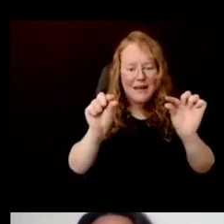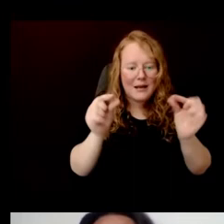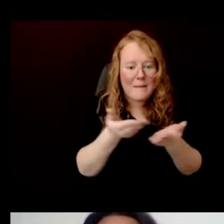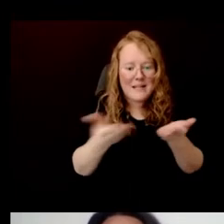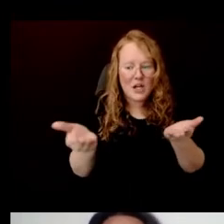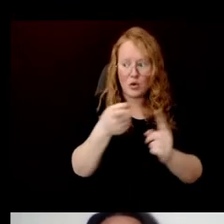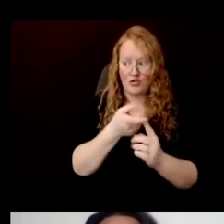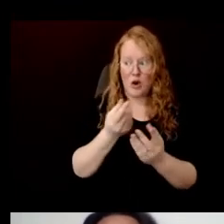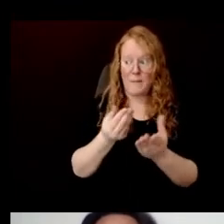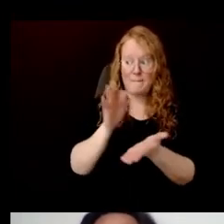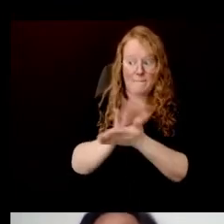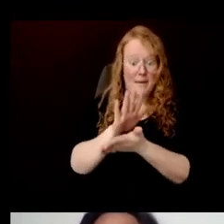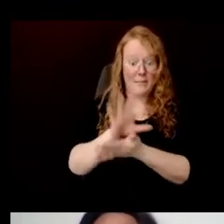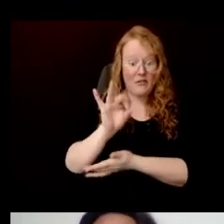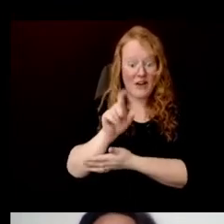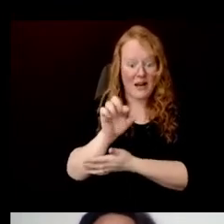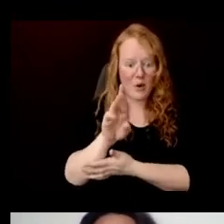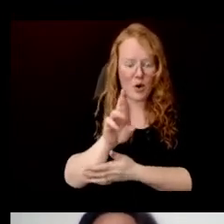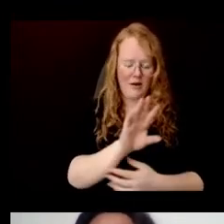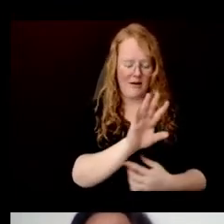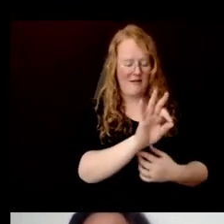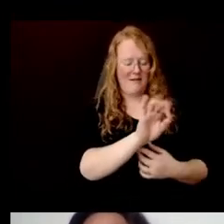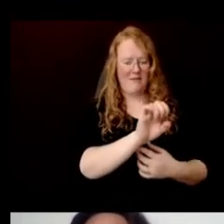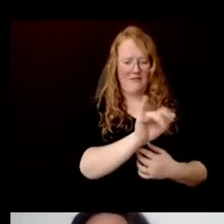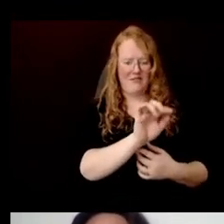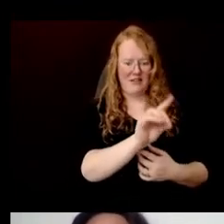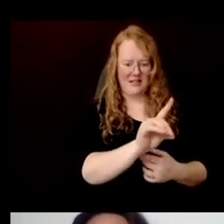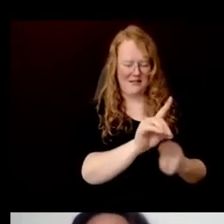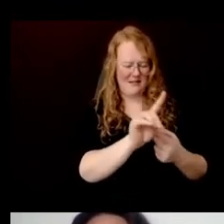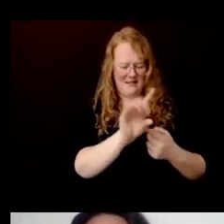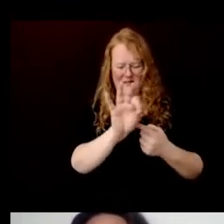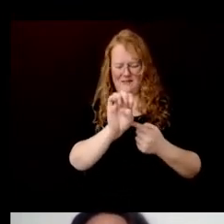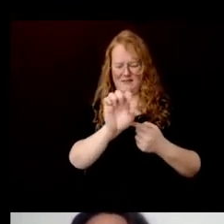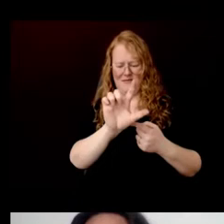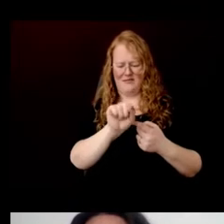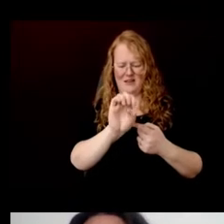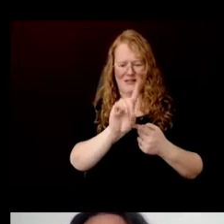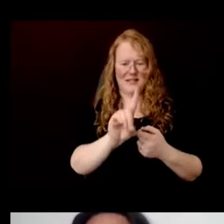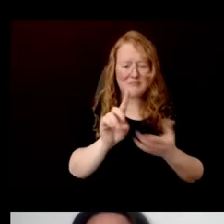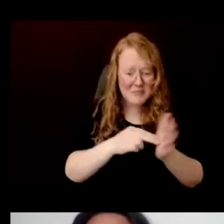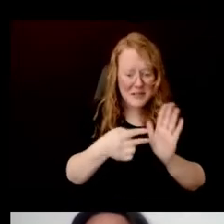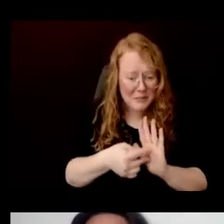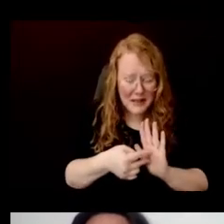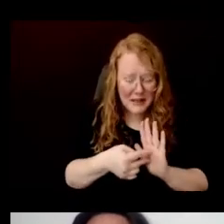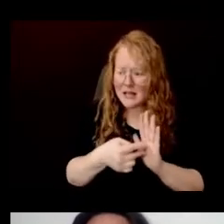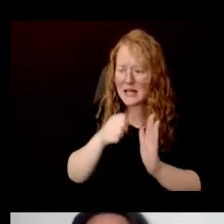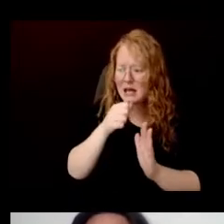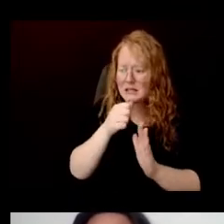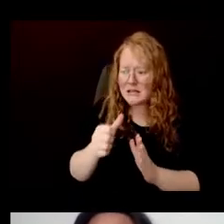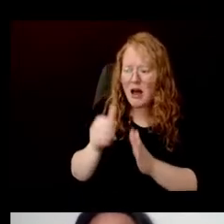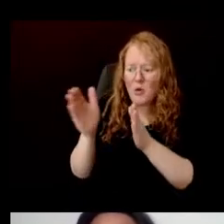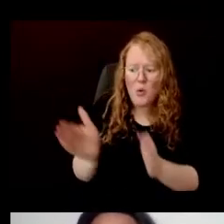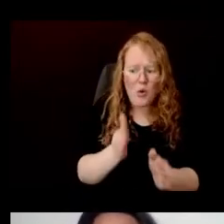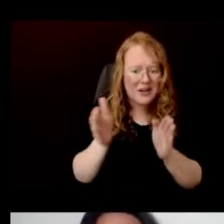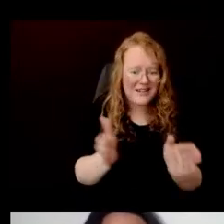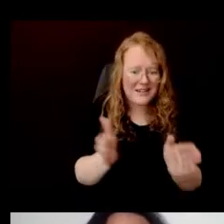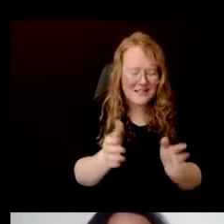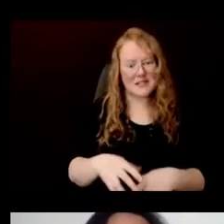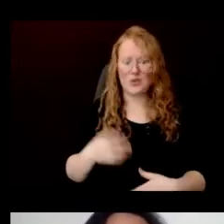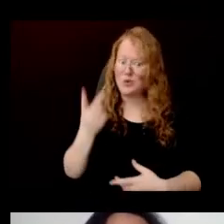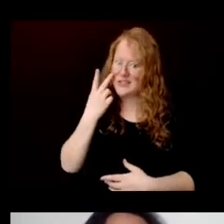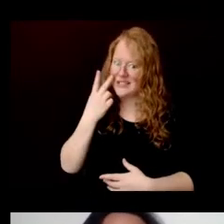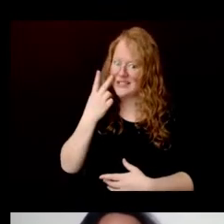Felting meaning the random tangling of the fibers, rather than organized weaving as you see in many kinds of cloth.